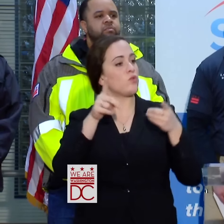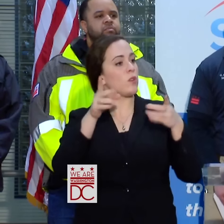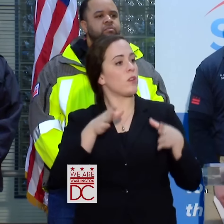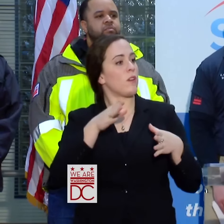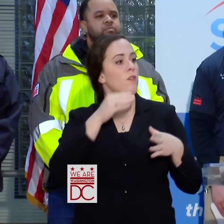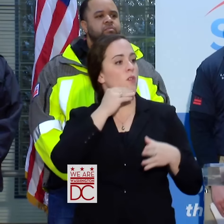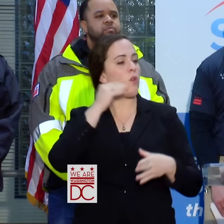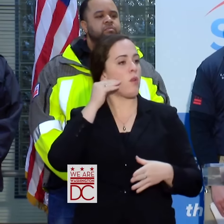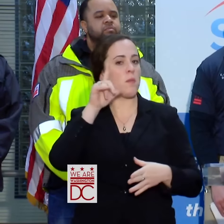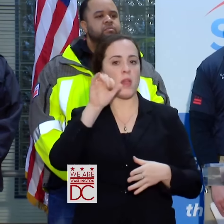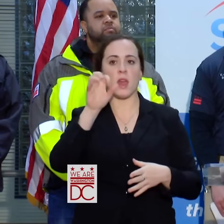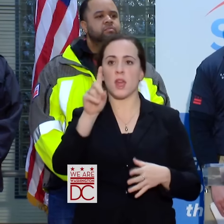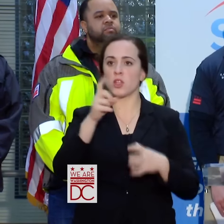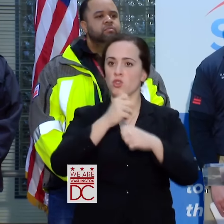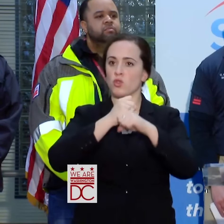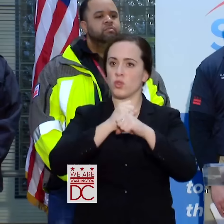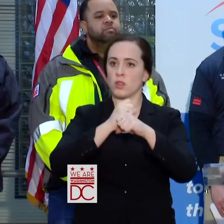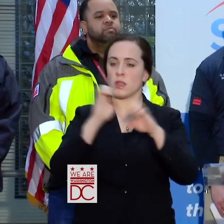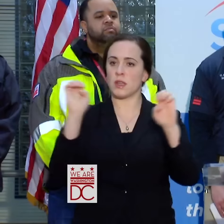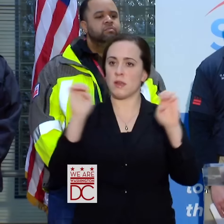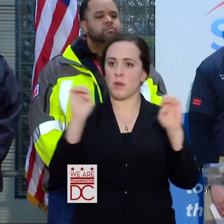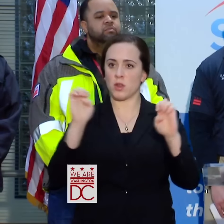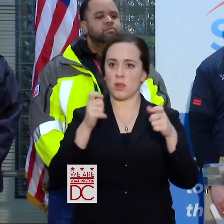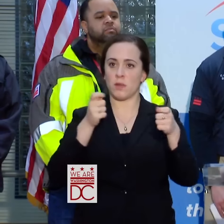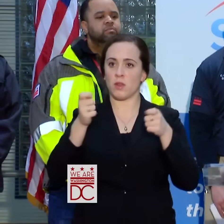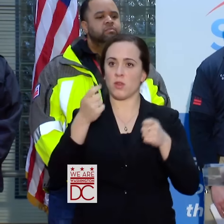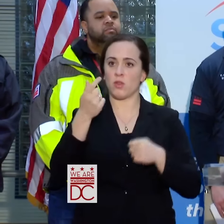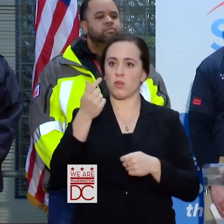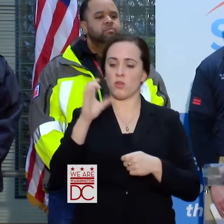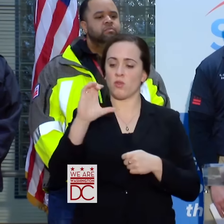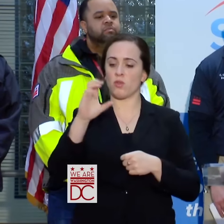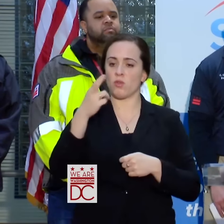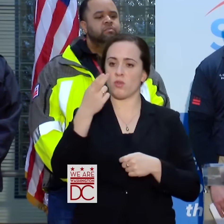AND EMERGENCY MANAGEMENT CHRIS GELDART WHO WILL TALK TO YOU